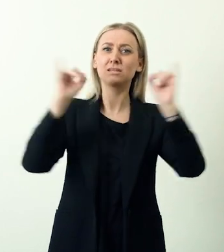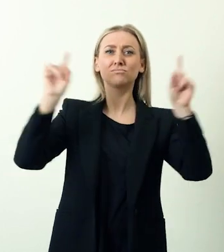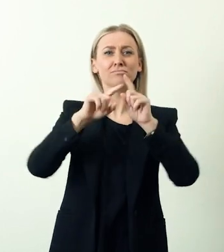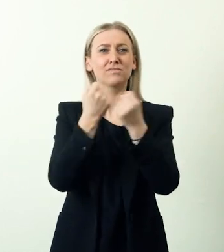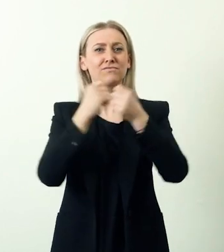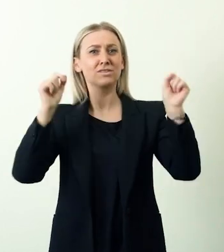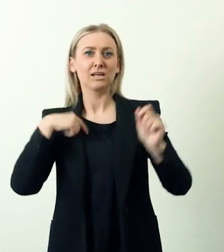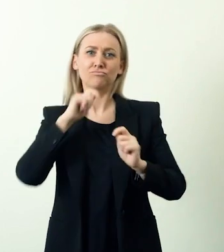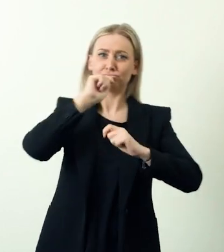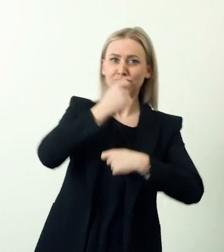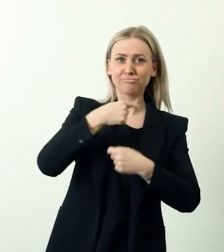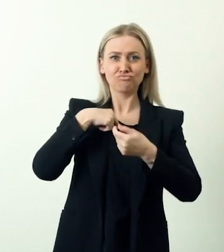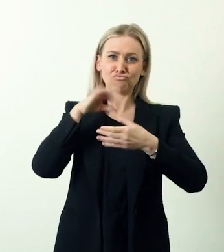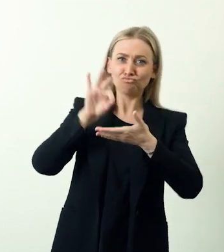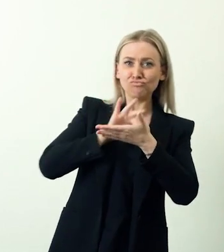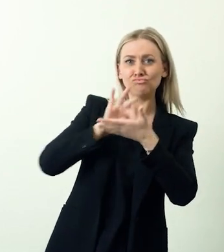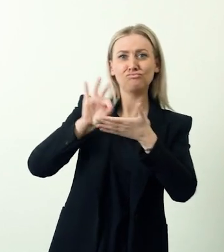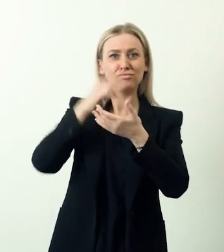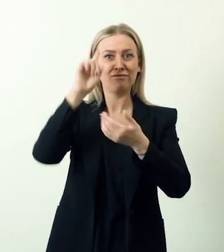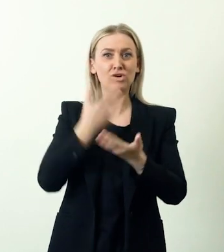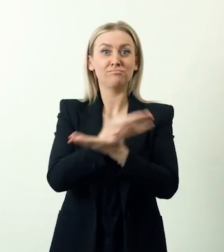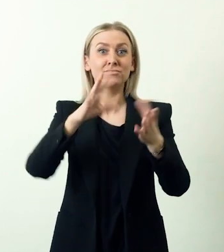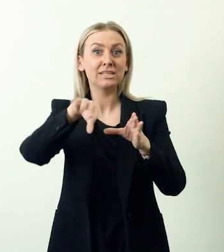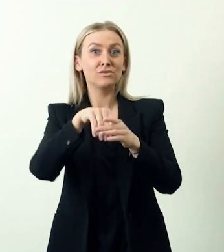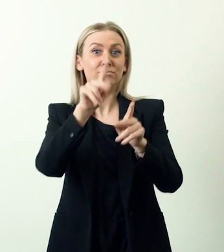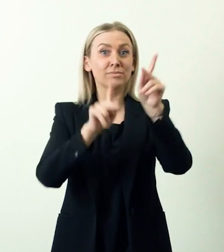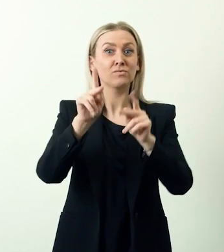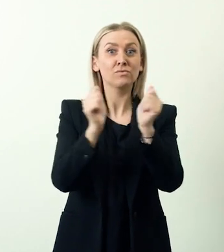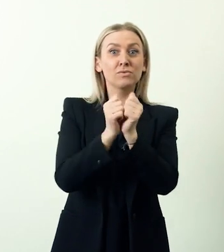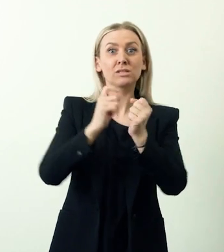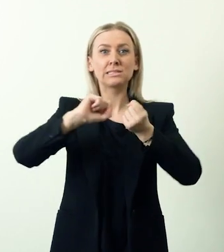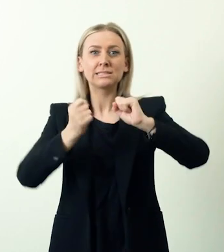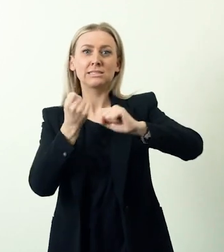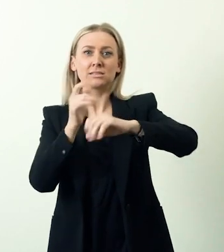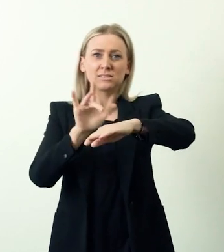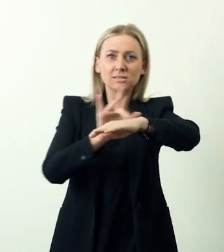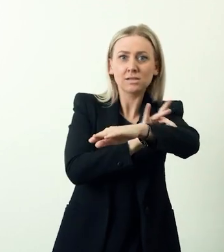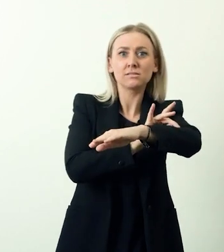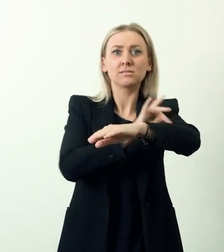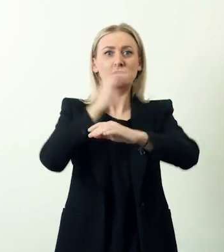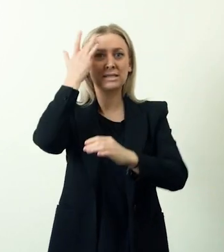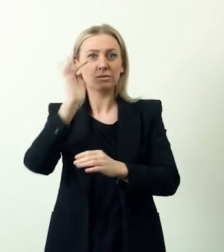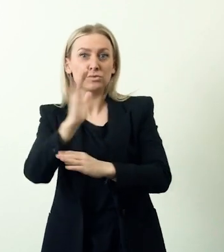that enables independent and secret voting for everyone, including people with motor, sensory, and intellectual disabilities.